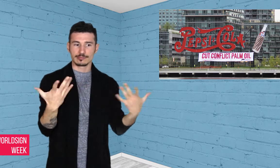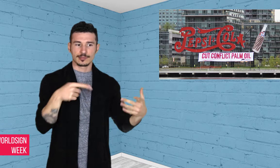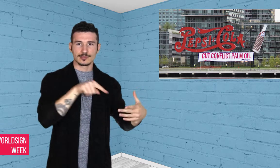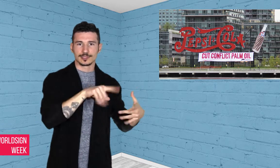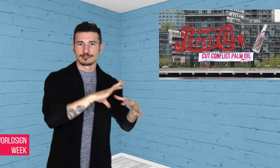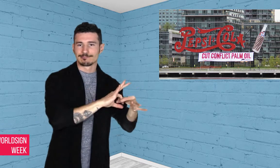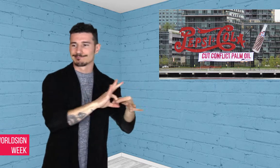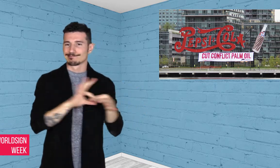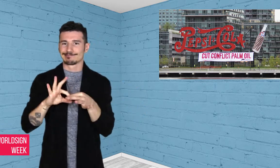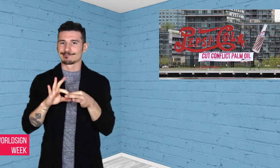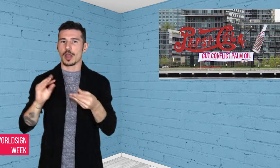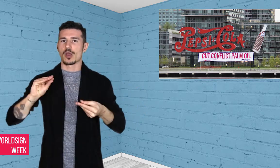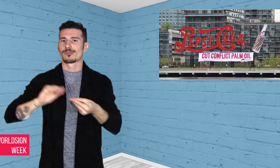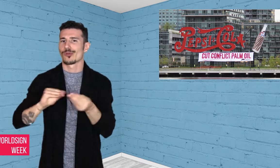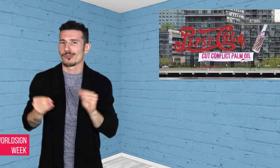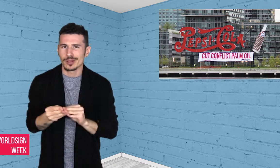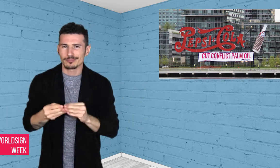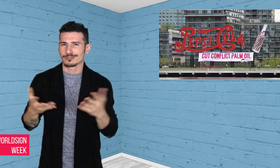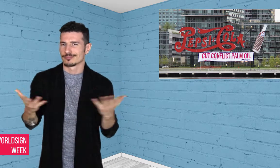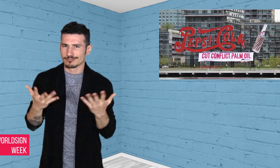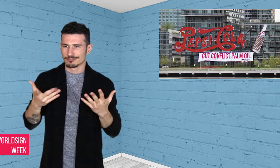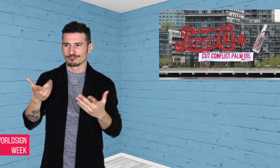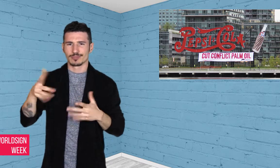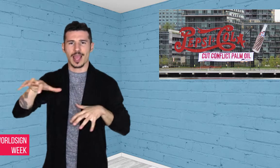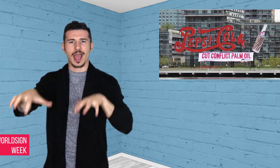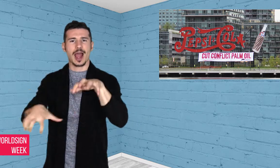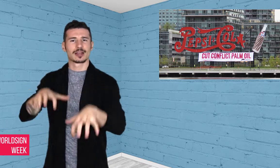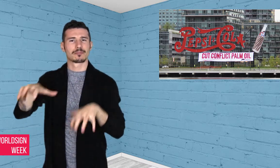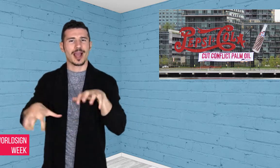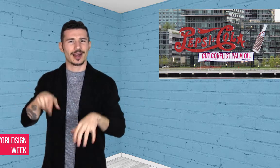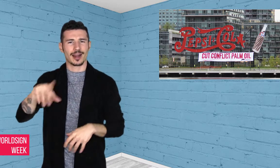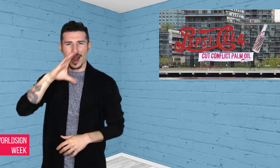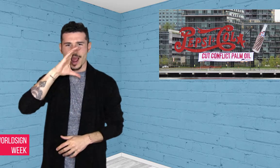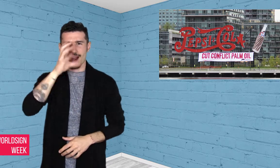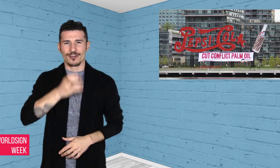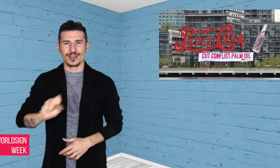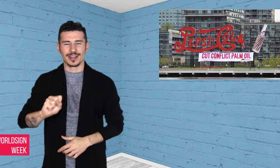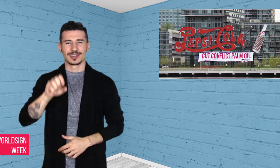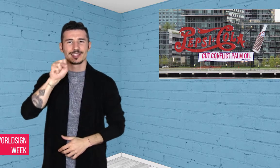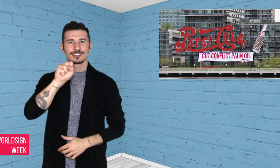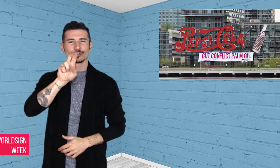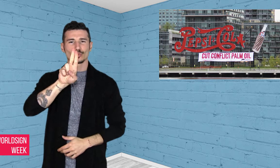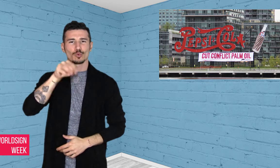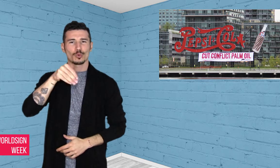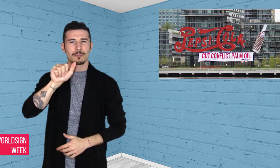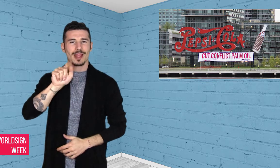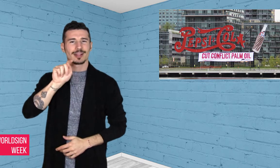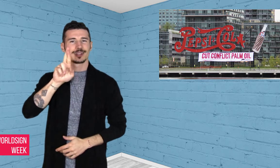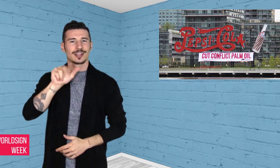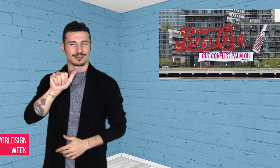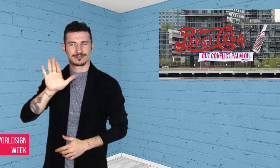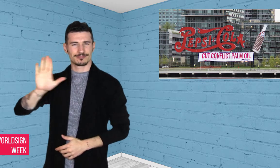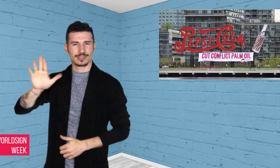exists worldwide. This evidence came